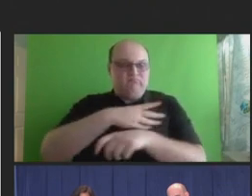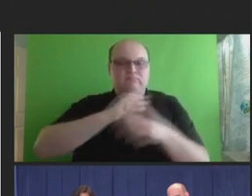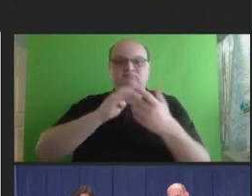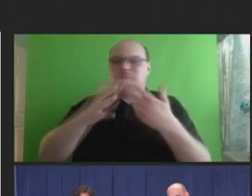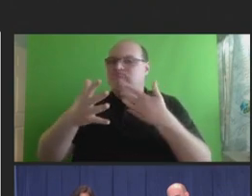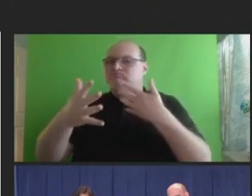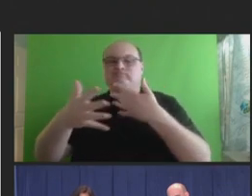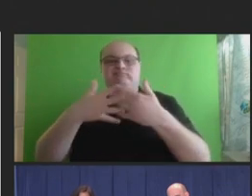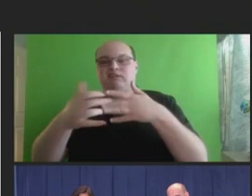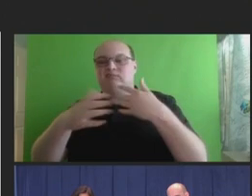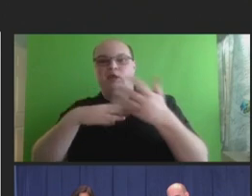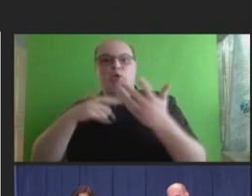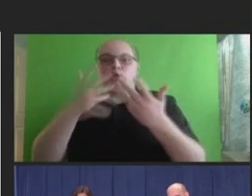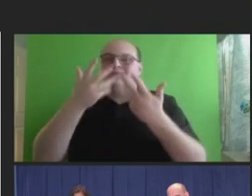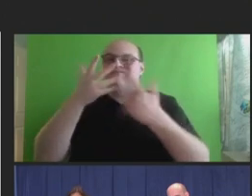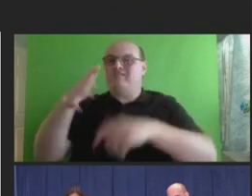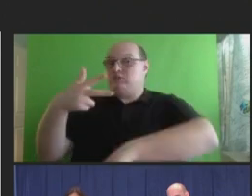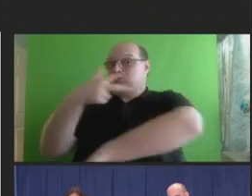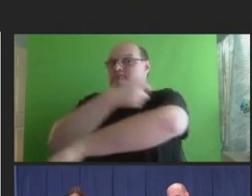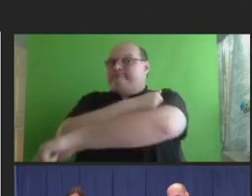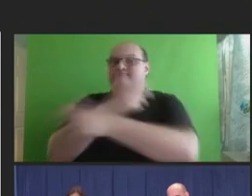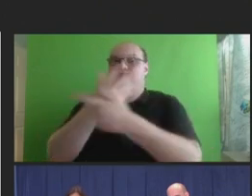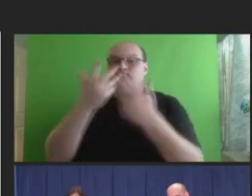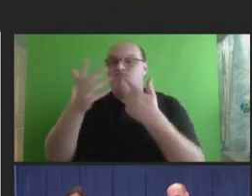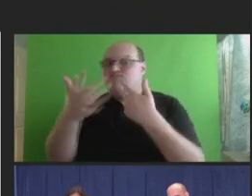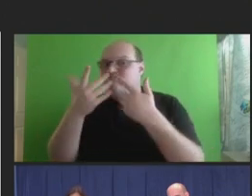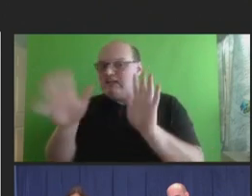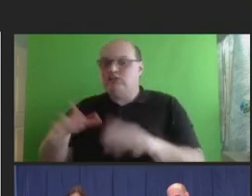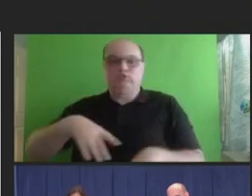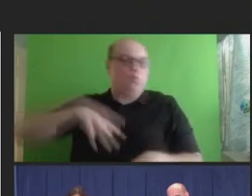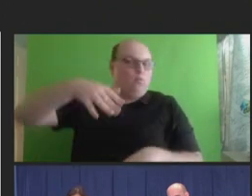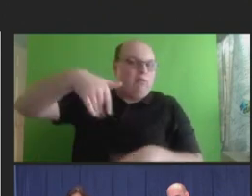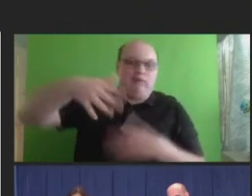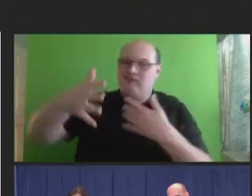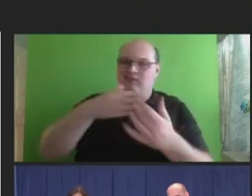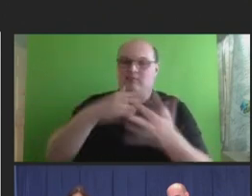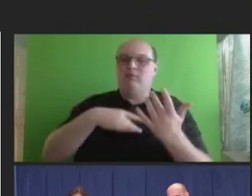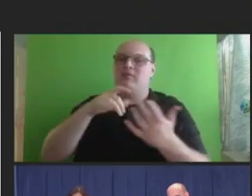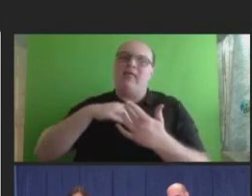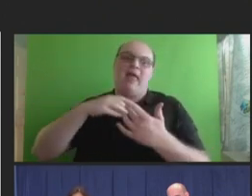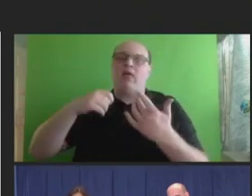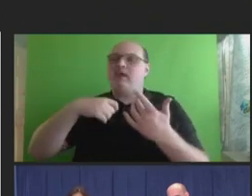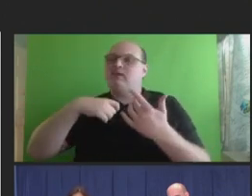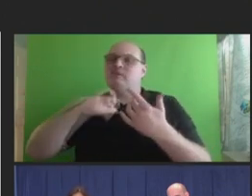they had received previous vaccines was that sense of community, you know, as being part